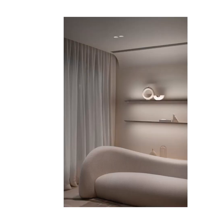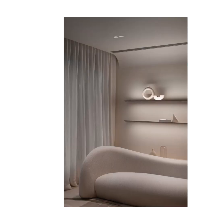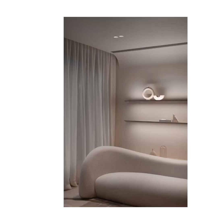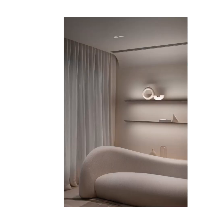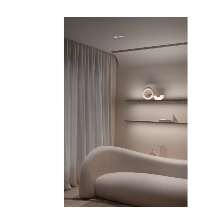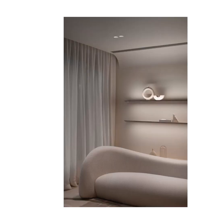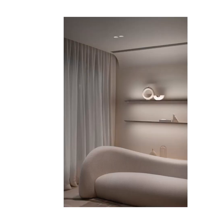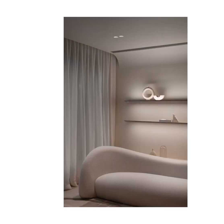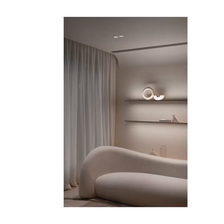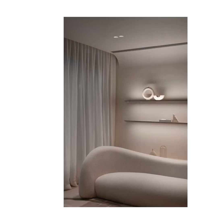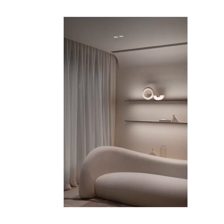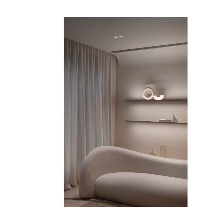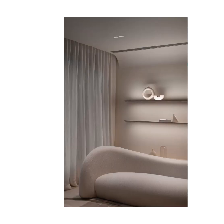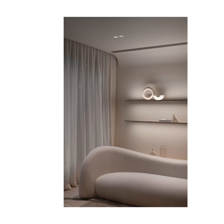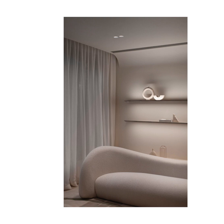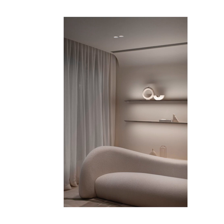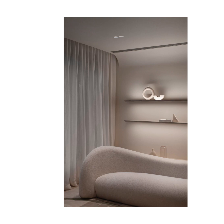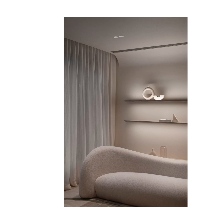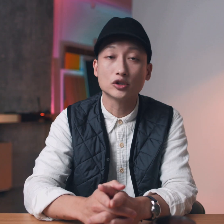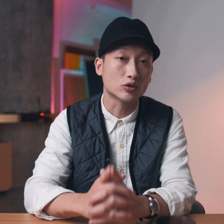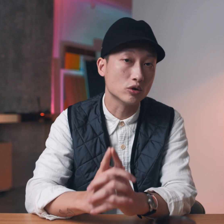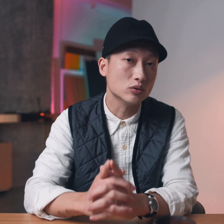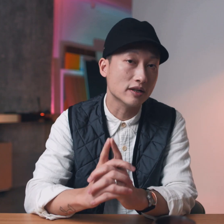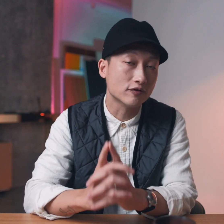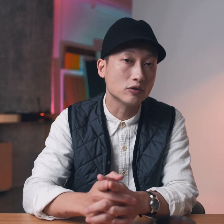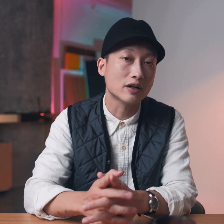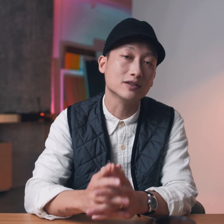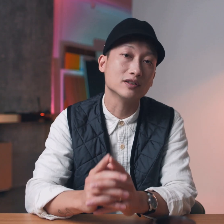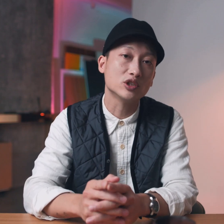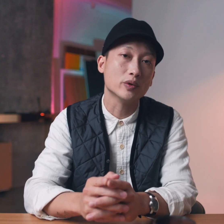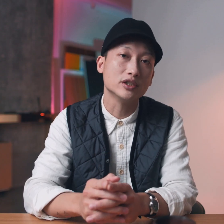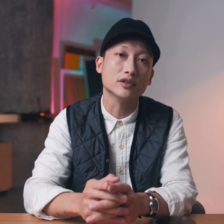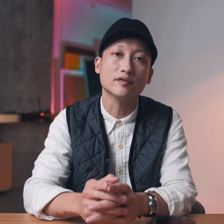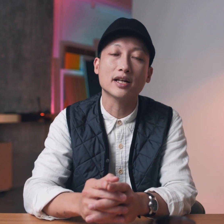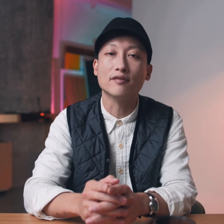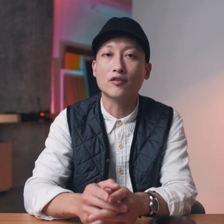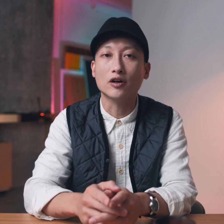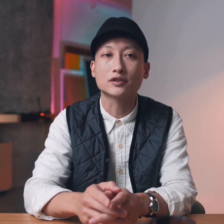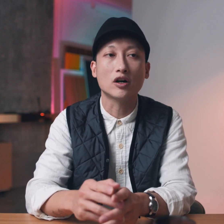take-home tip is to practice your in-camera crop so go and photograph a situation that involves